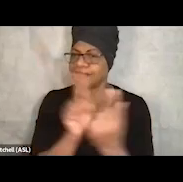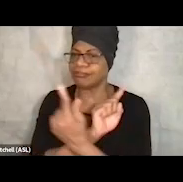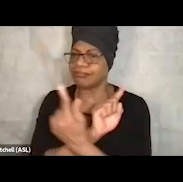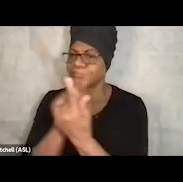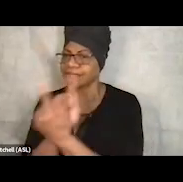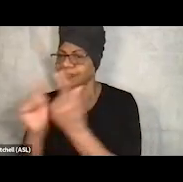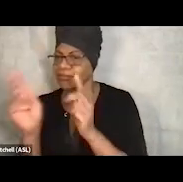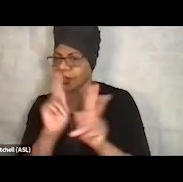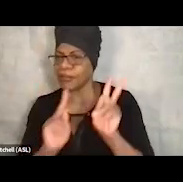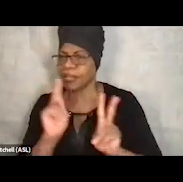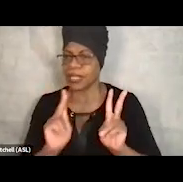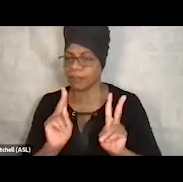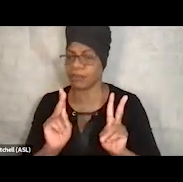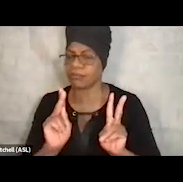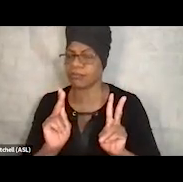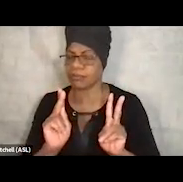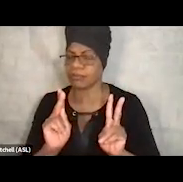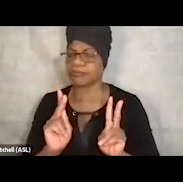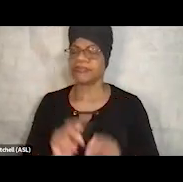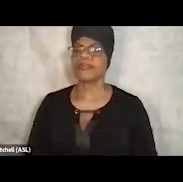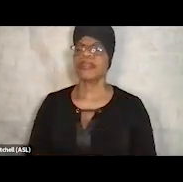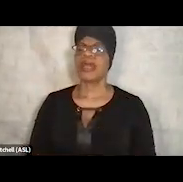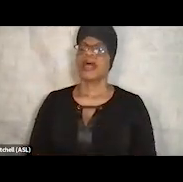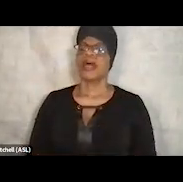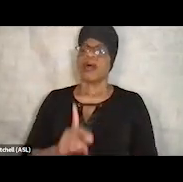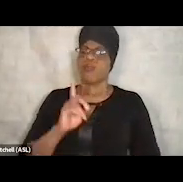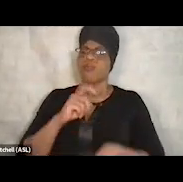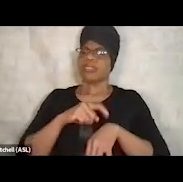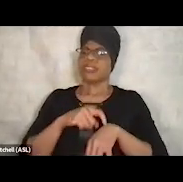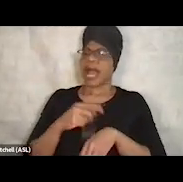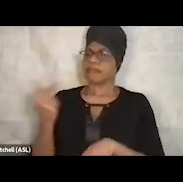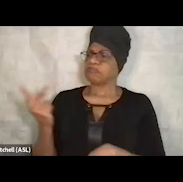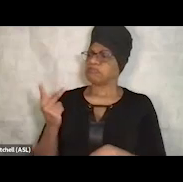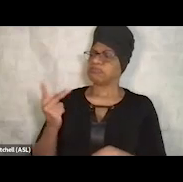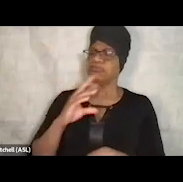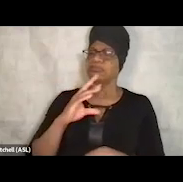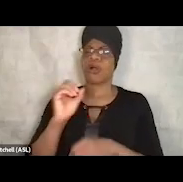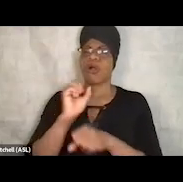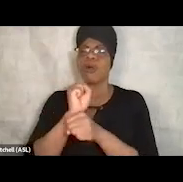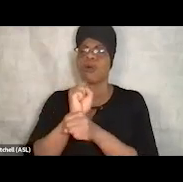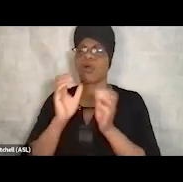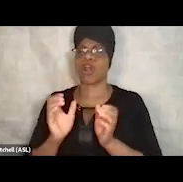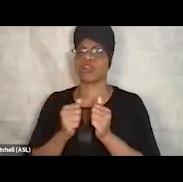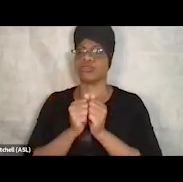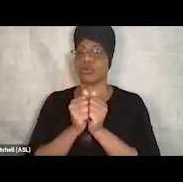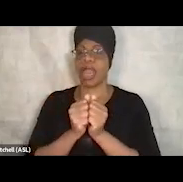And there was one time my colleague and I drove down there, and we had been meeting with Bill,